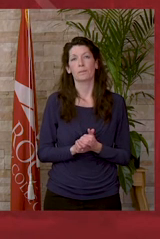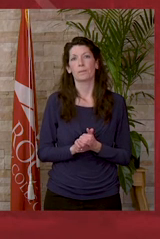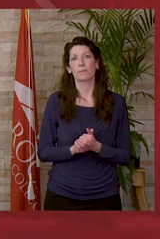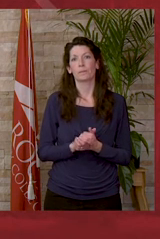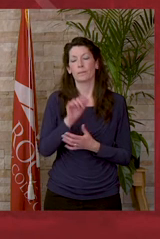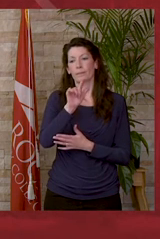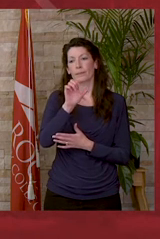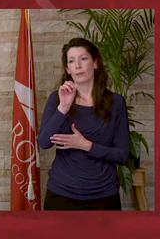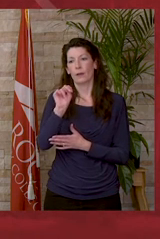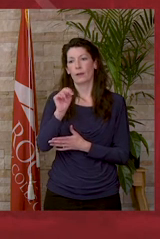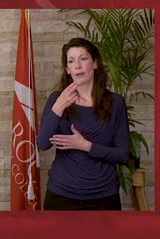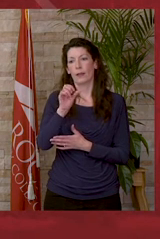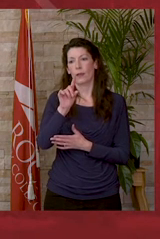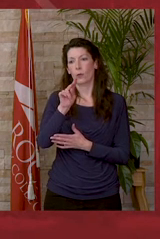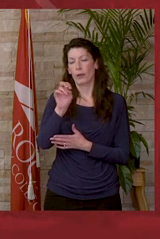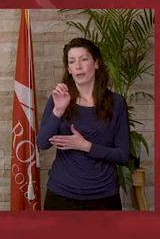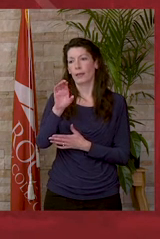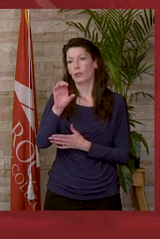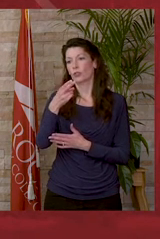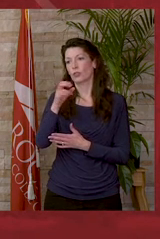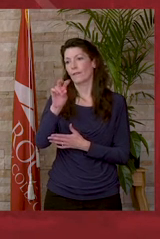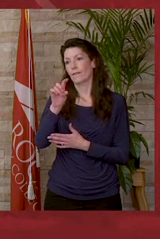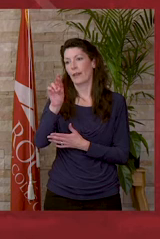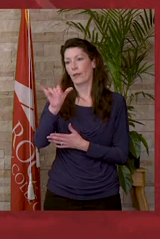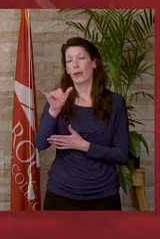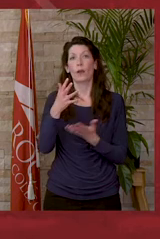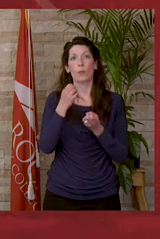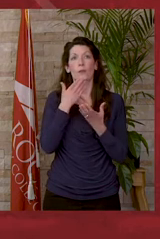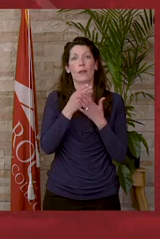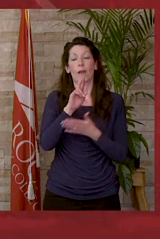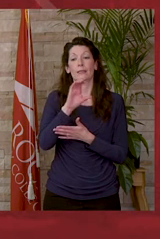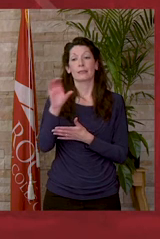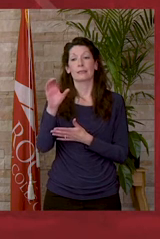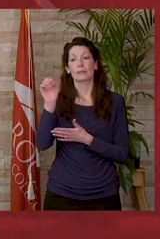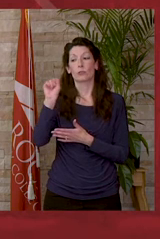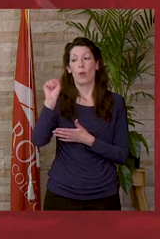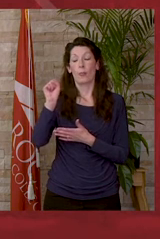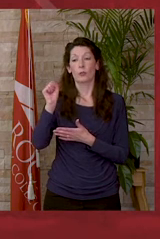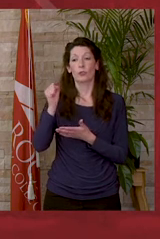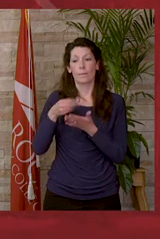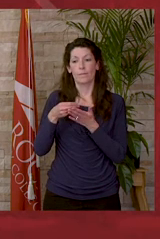Leon Giron Echeverri: I want to thank RRCC scholarship funds and especially my mom for the